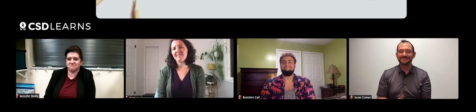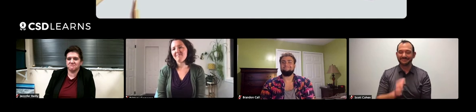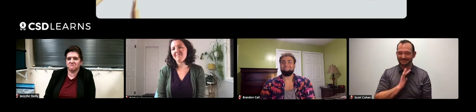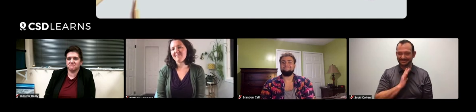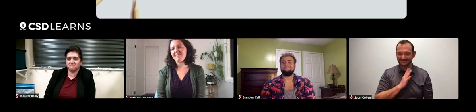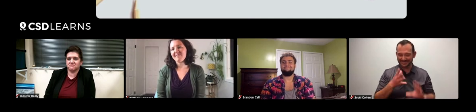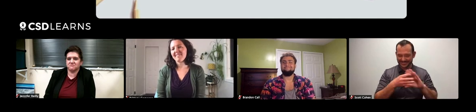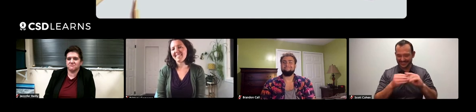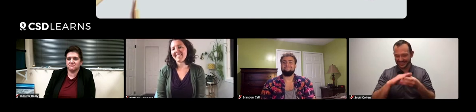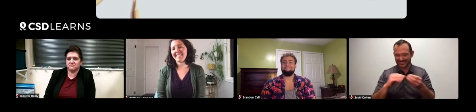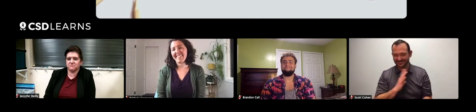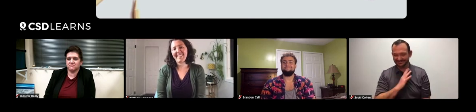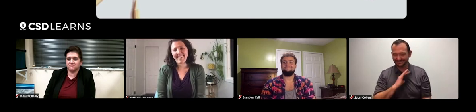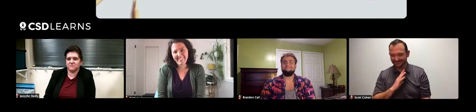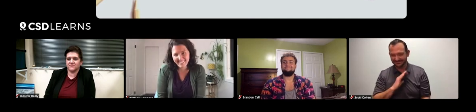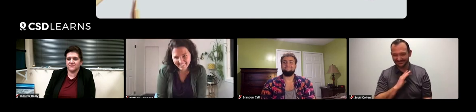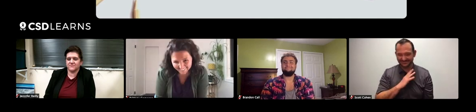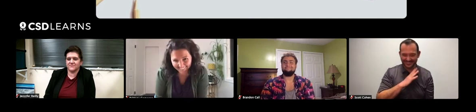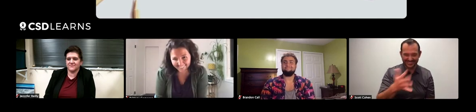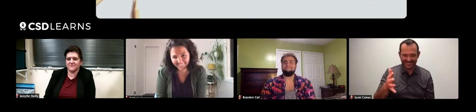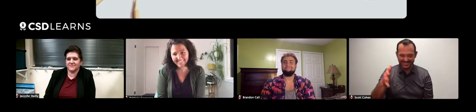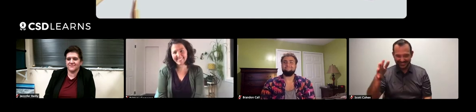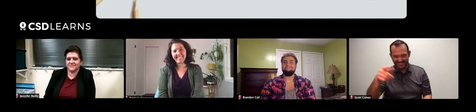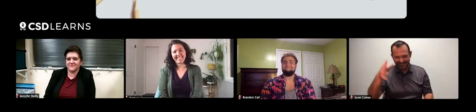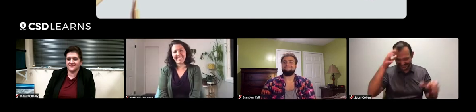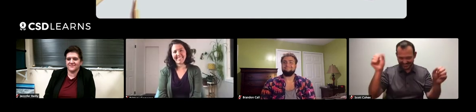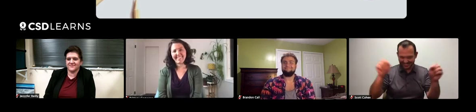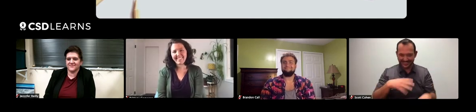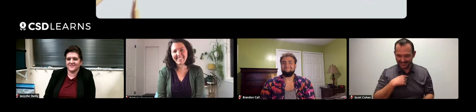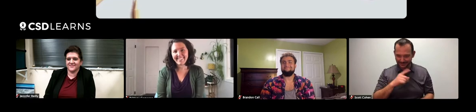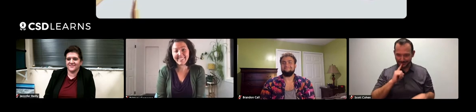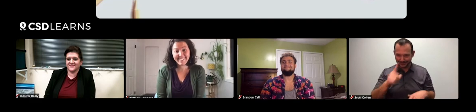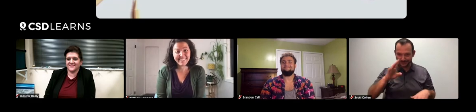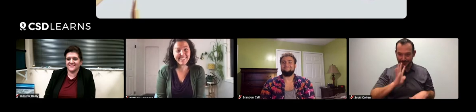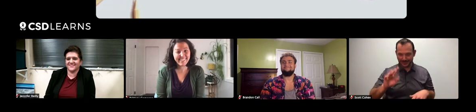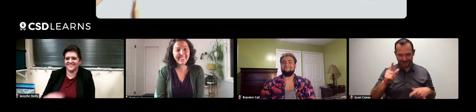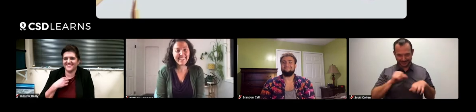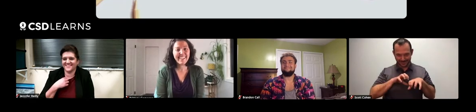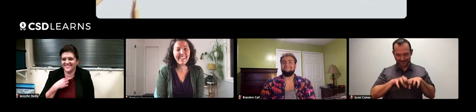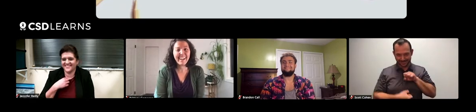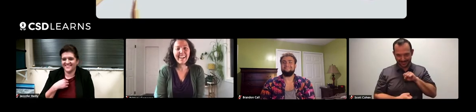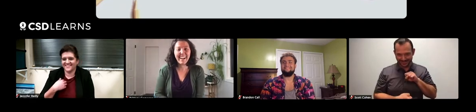What a cool story! I'm sure you were probably heartbroken at four years of age